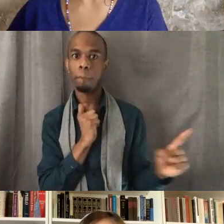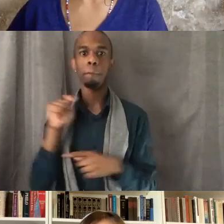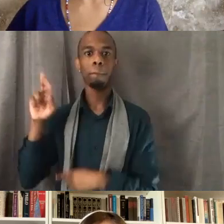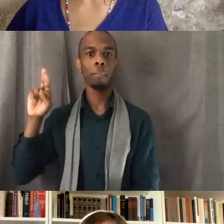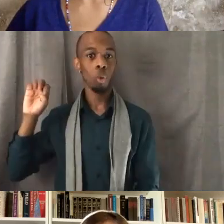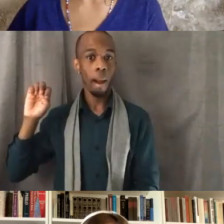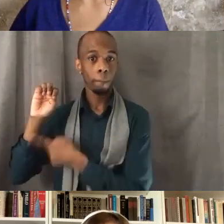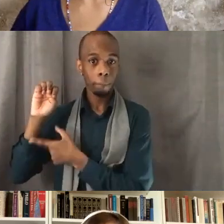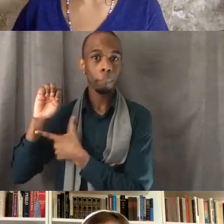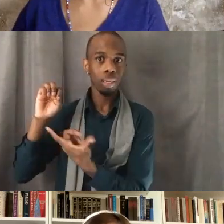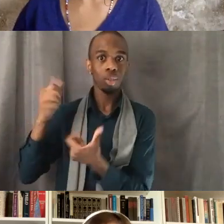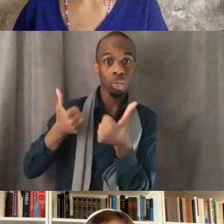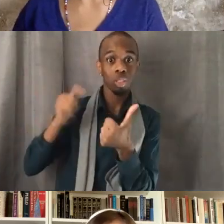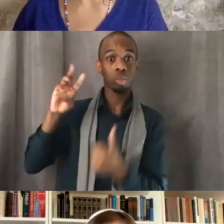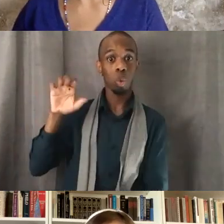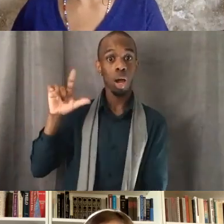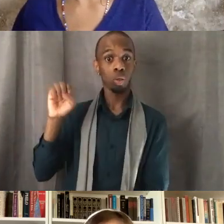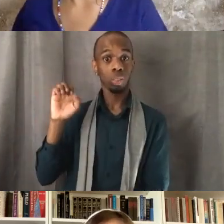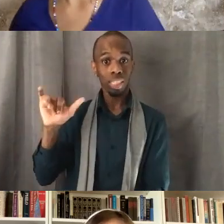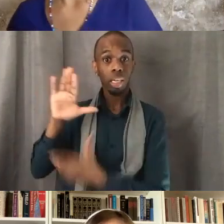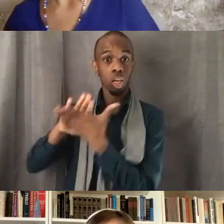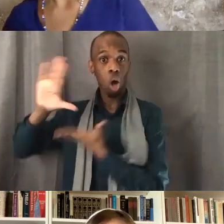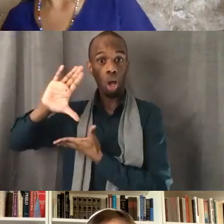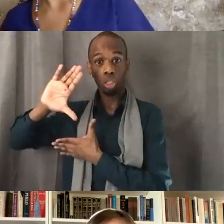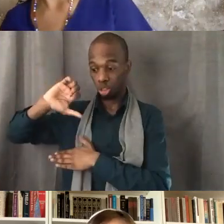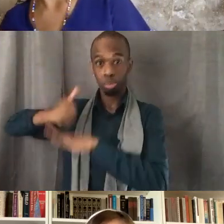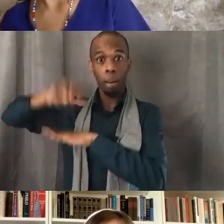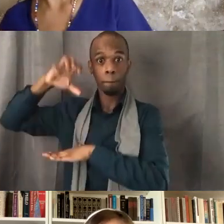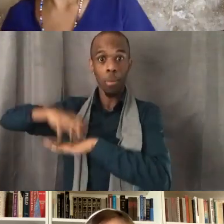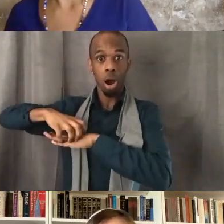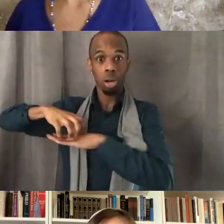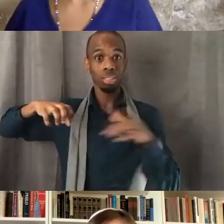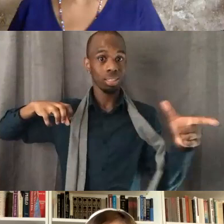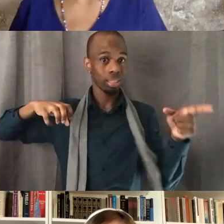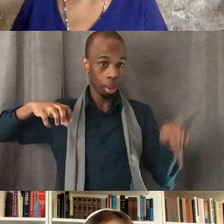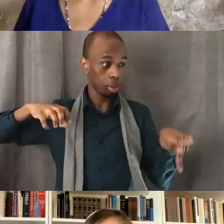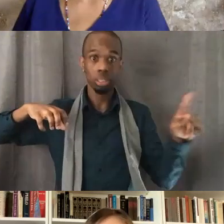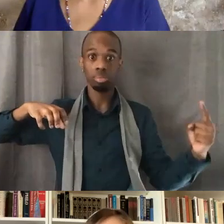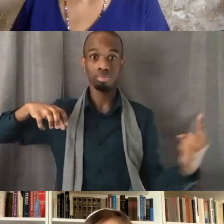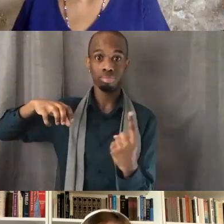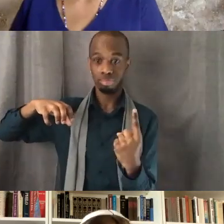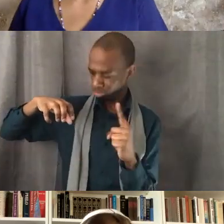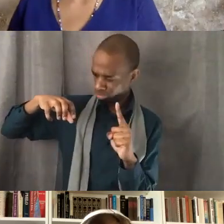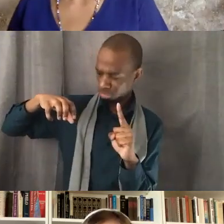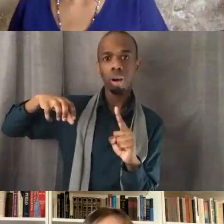on which Wellesley College land is was not going to be able to do it even though she was a senior